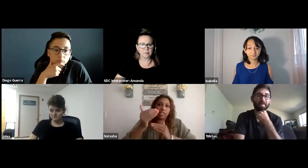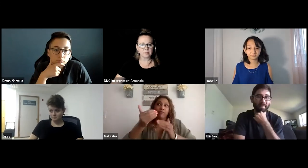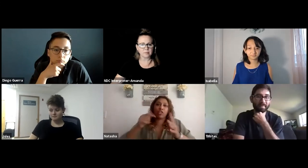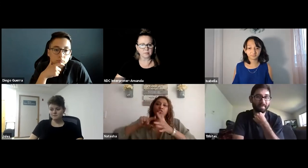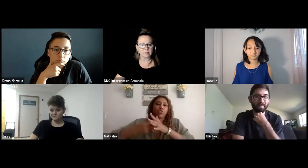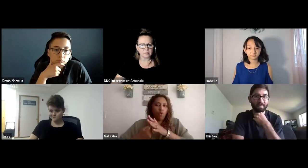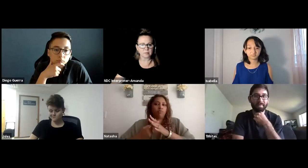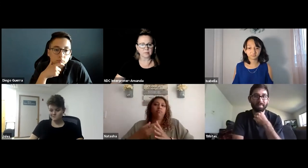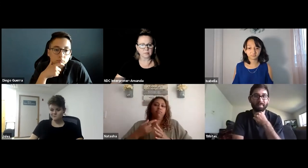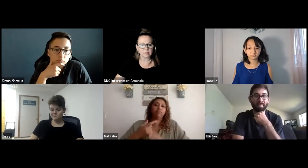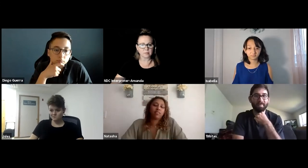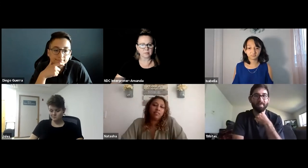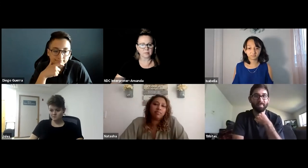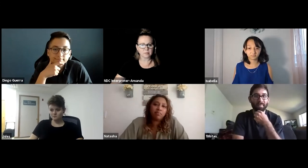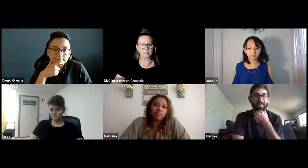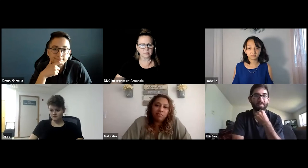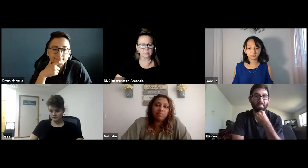I think it's critical to always ask ahead of time.